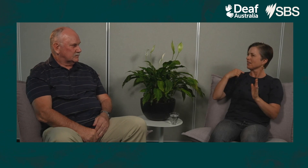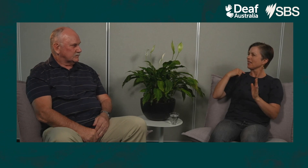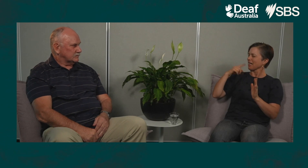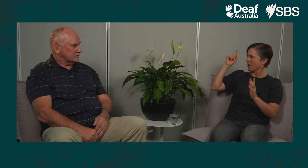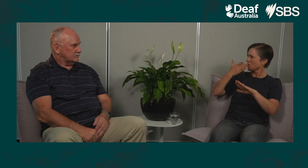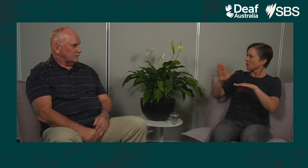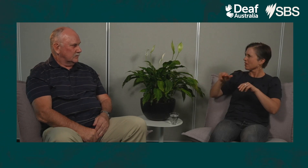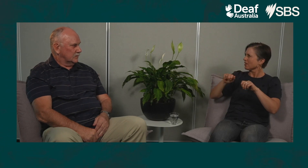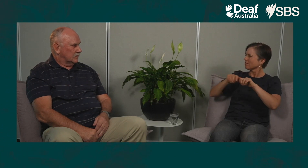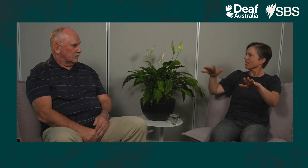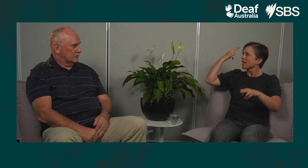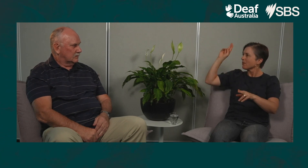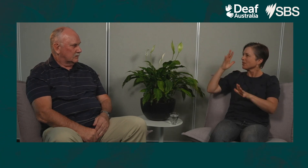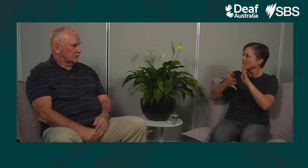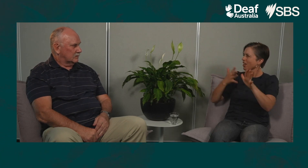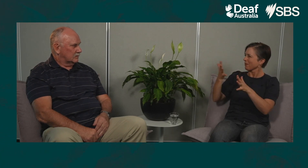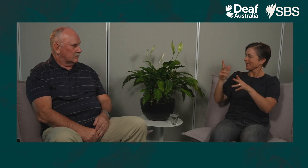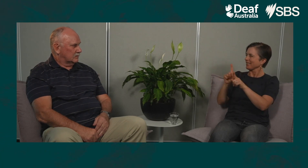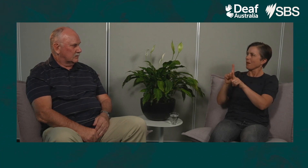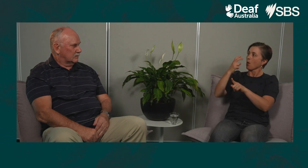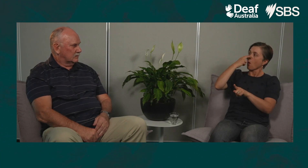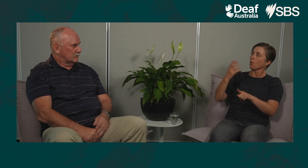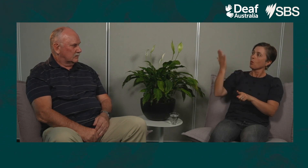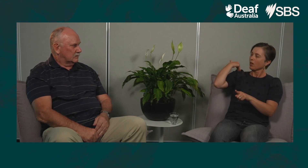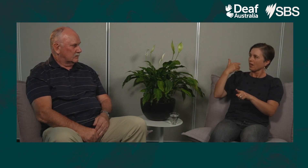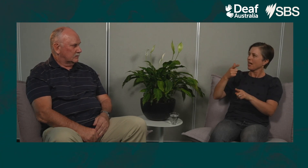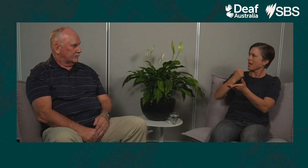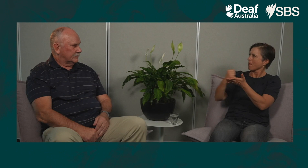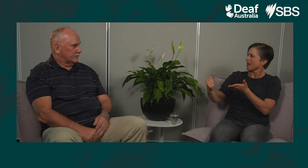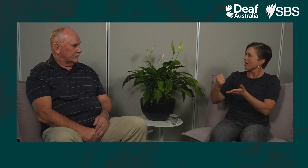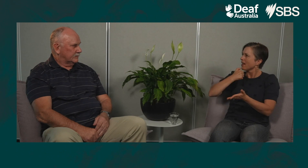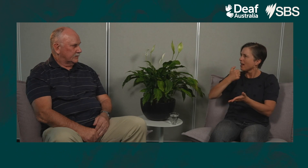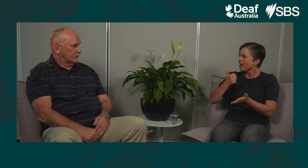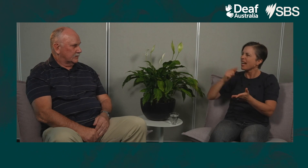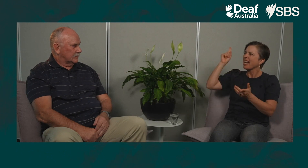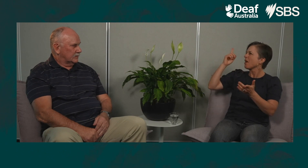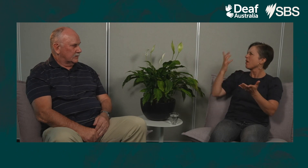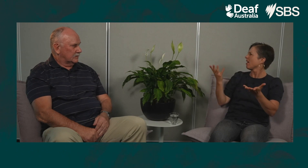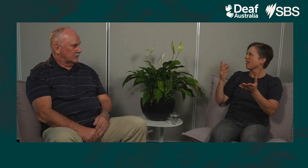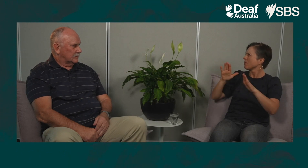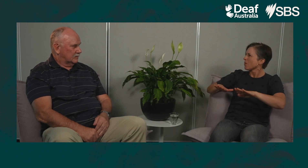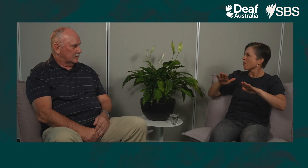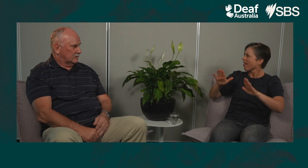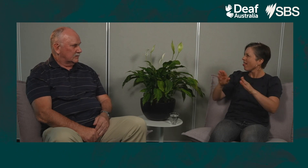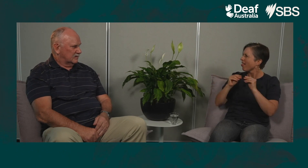But they’re only a few letters long. We have gone from locker numbers at boarding schools, but because boarding schools are no longer in use,